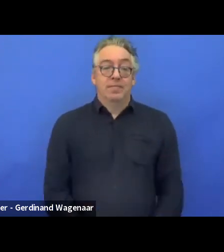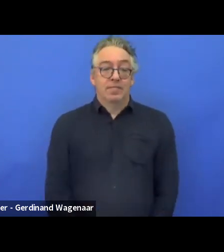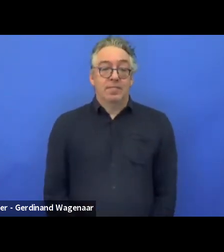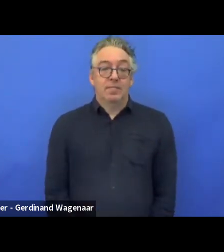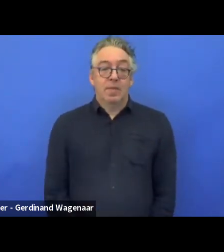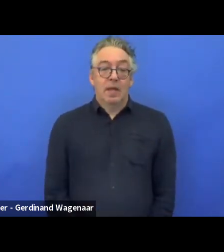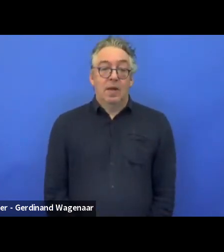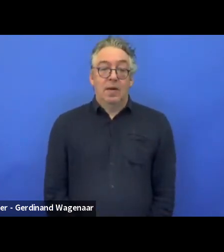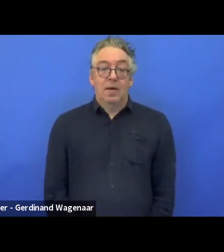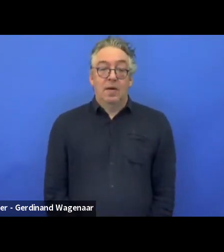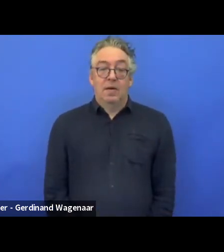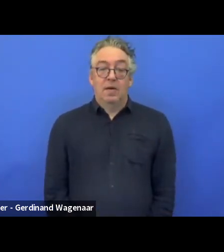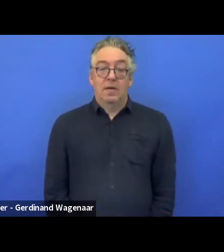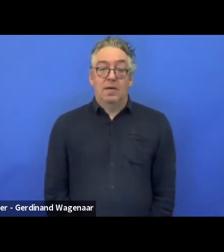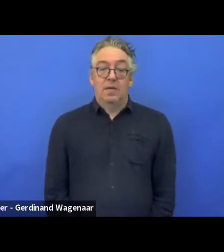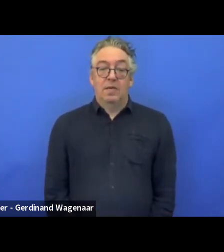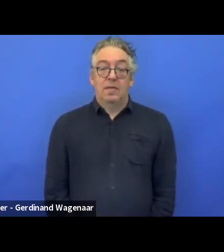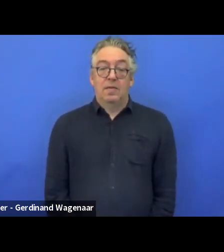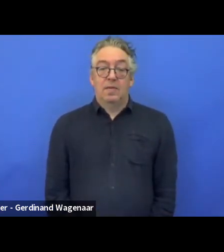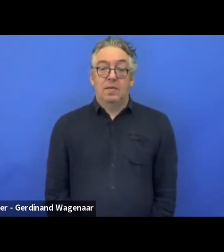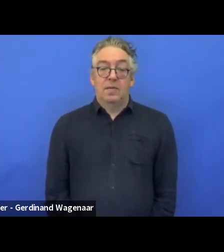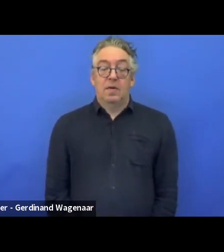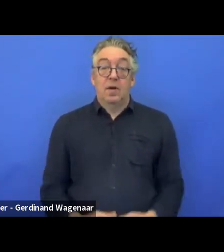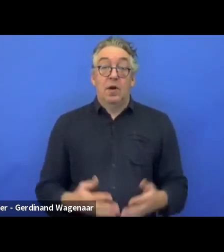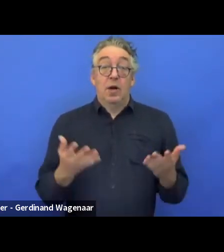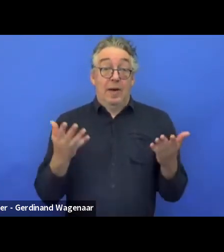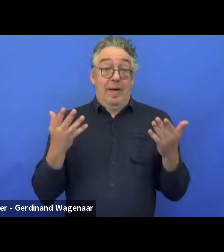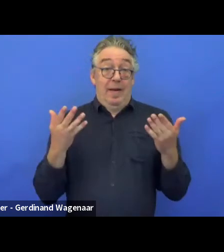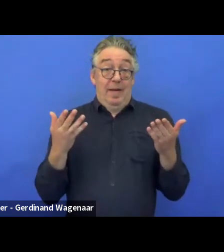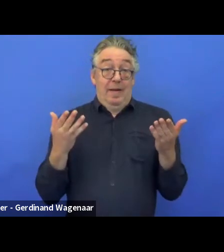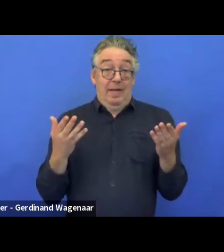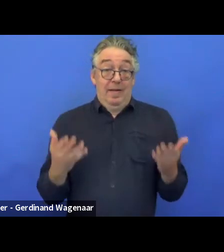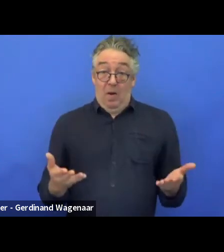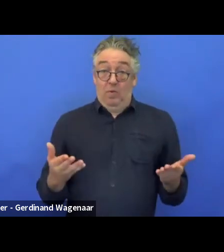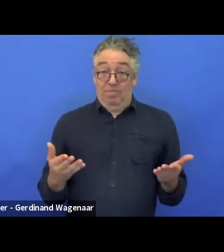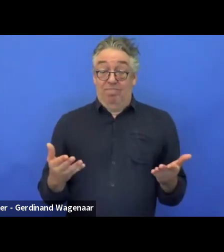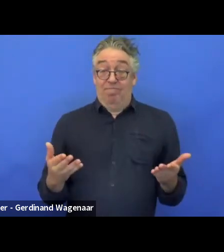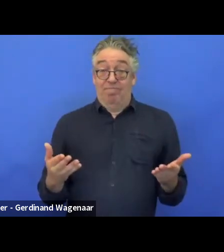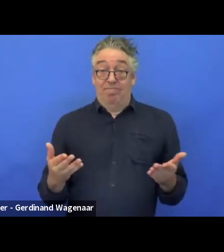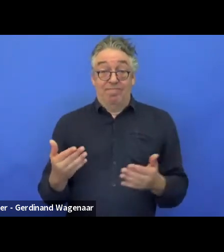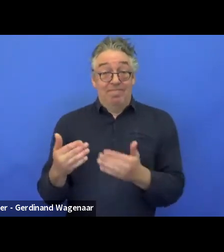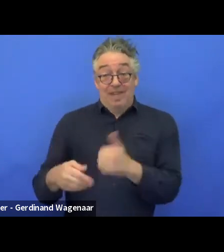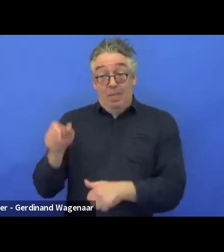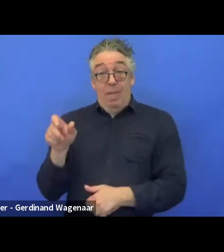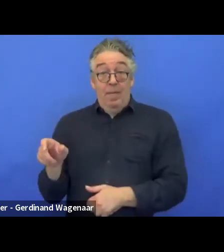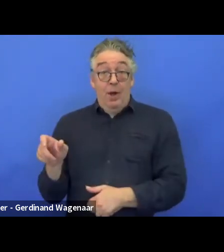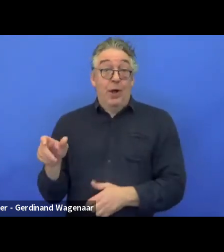Why is increasingly important for people with disabilities to participate in this project?